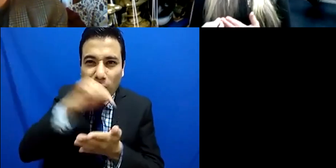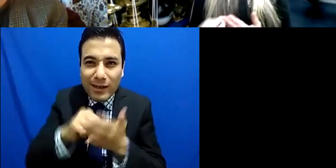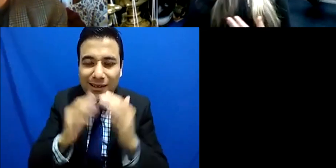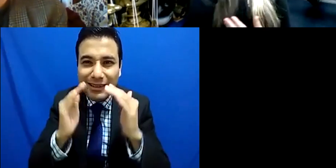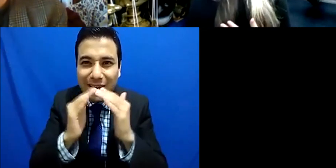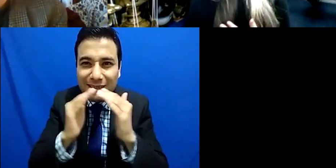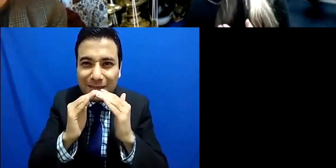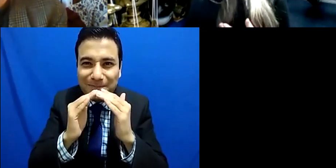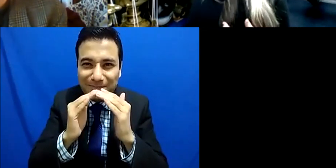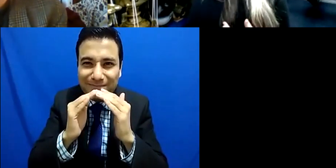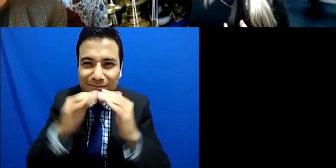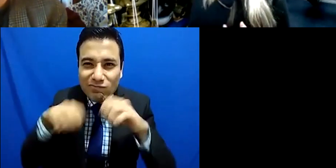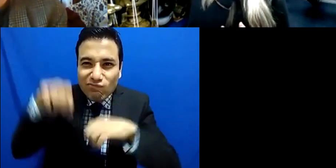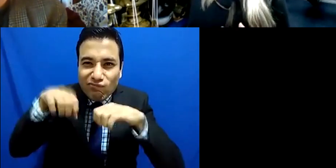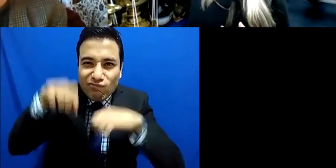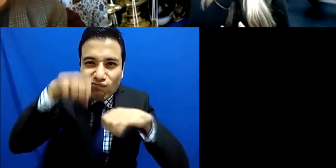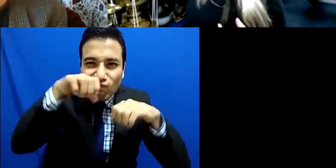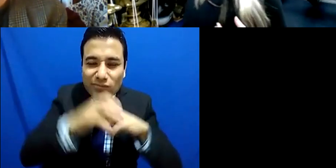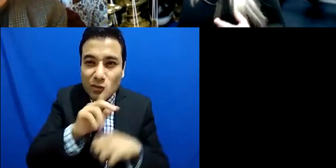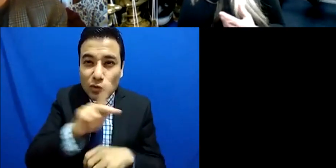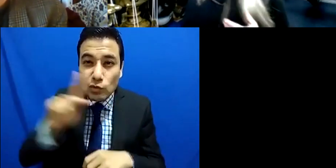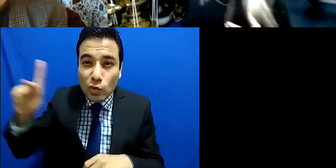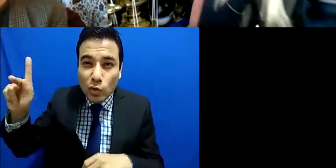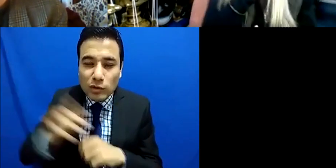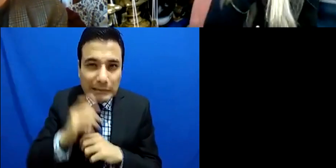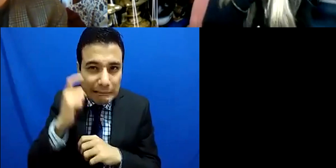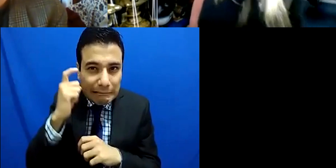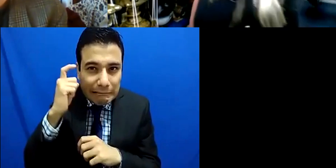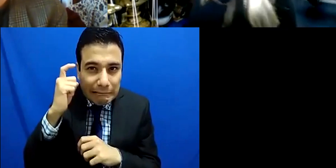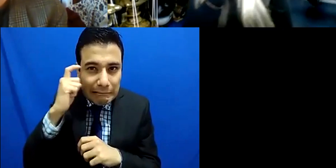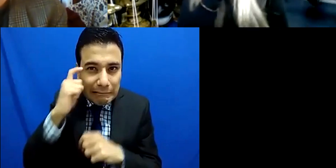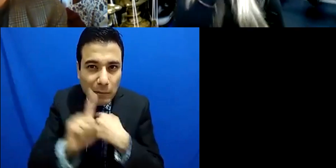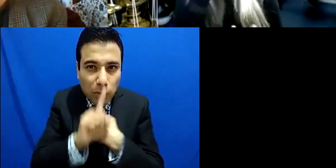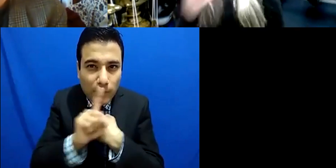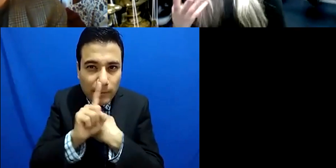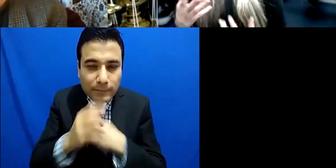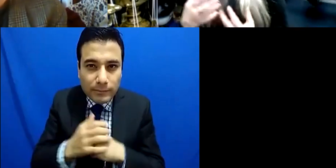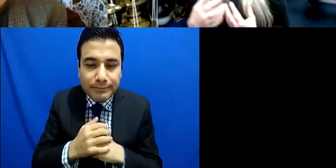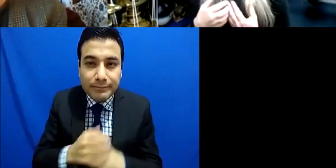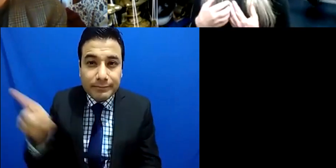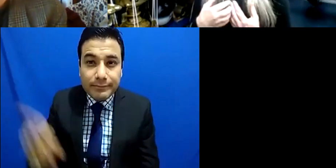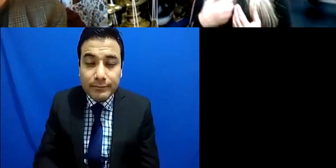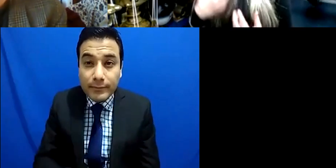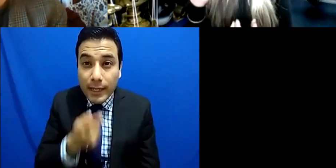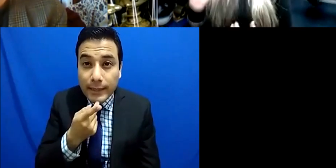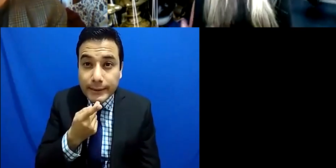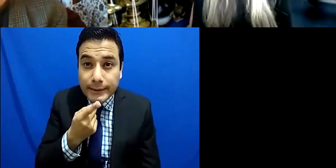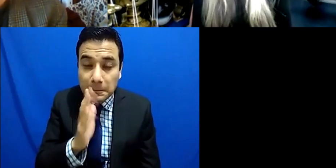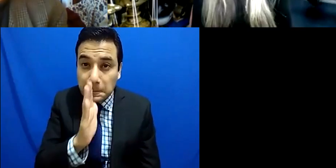had lost the ability to speak sothey were quite uh severe as regards to their journey